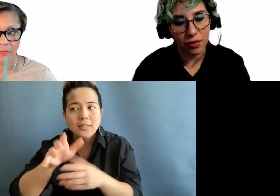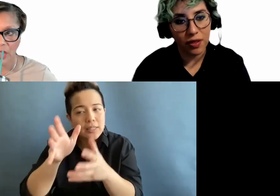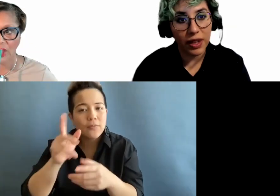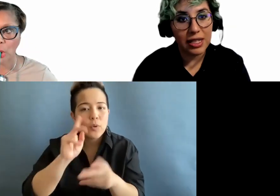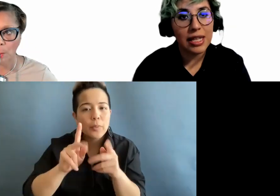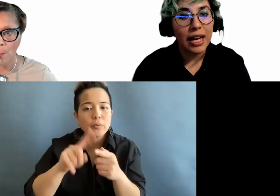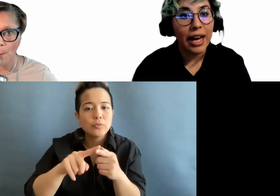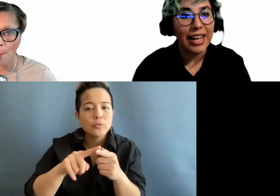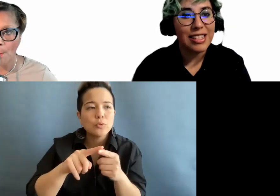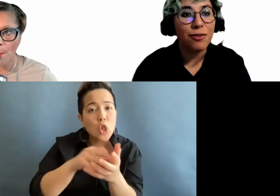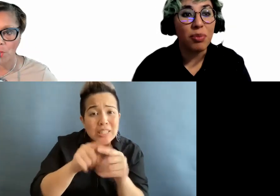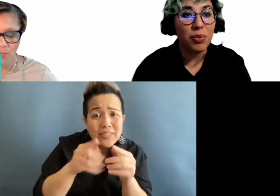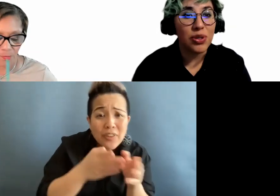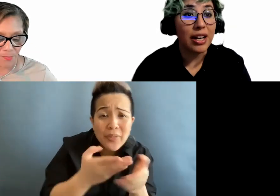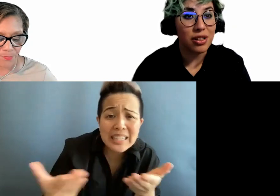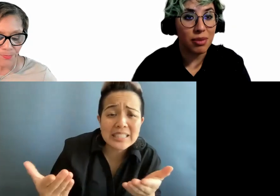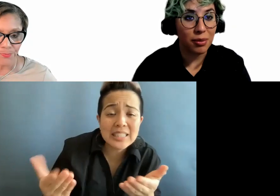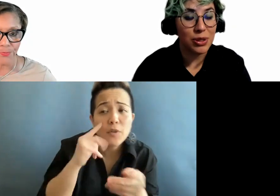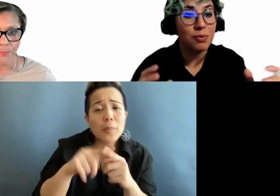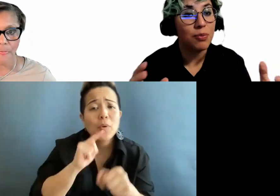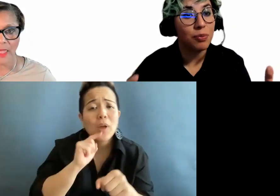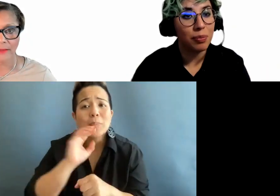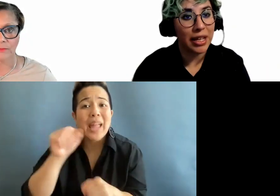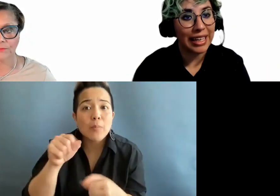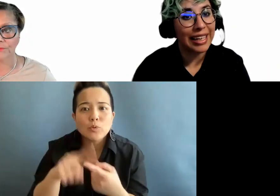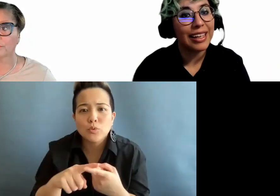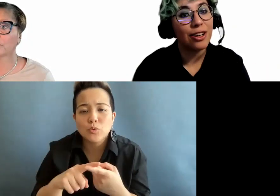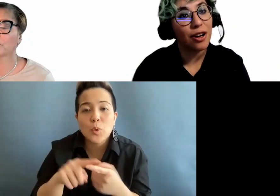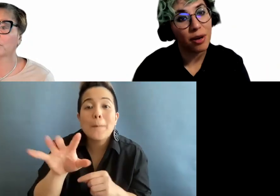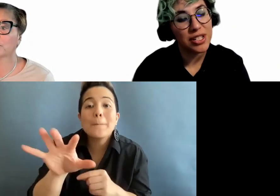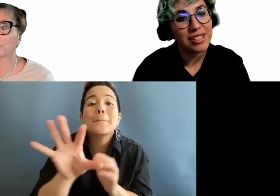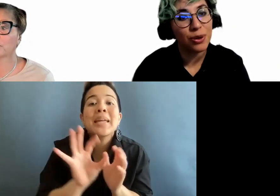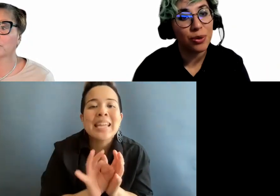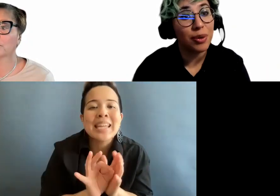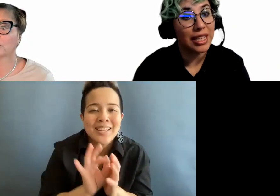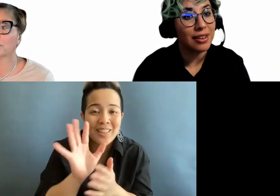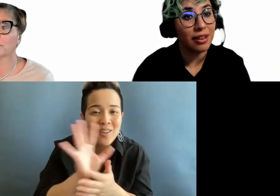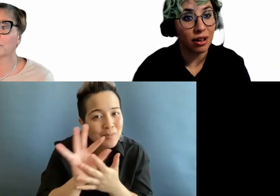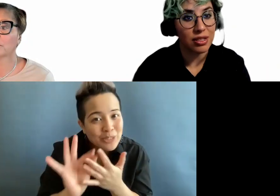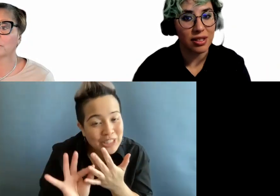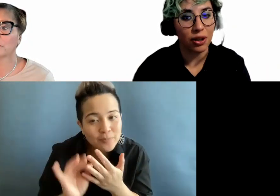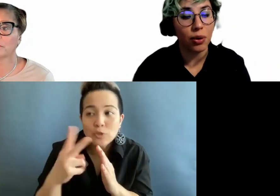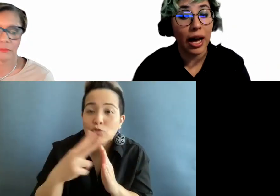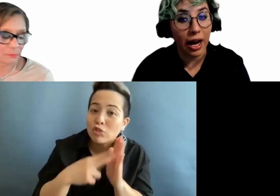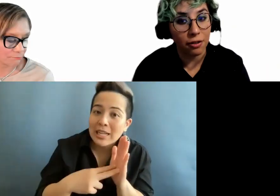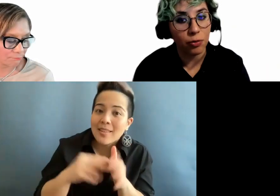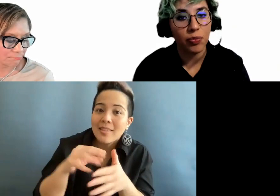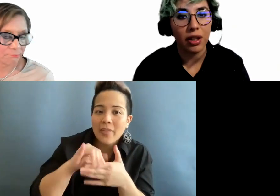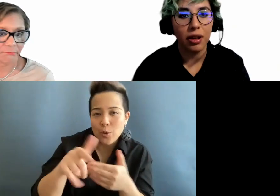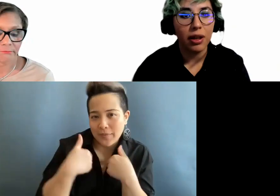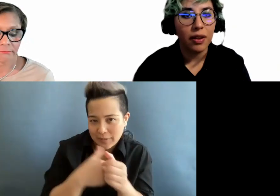different things and have people pick options or read the content that you have.